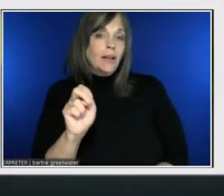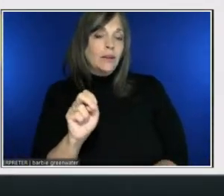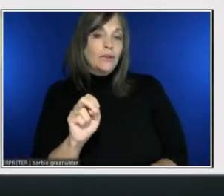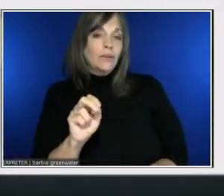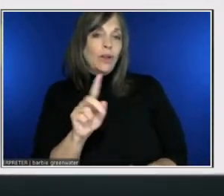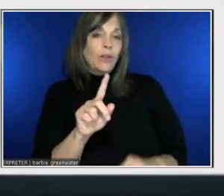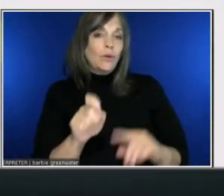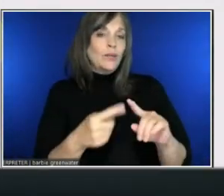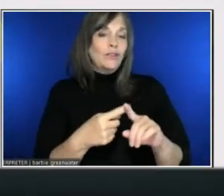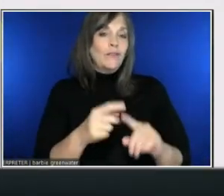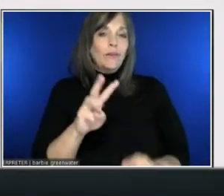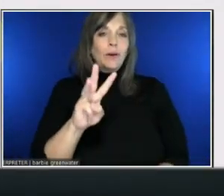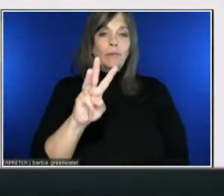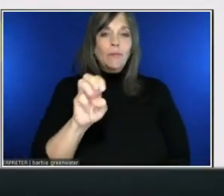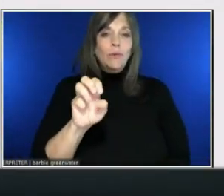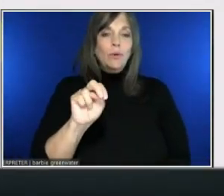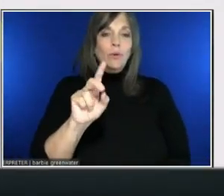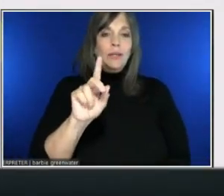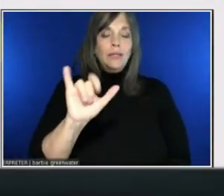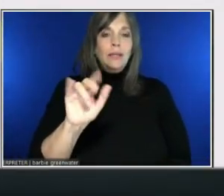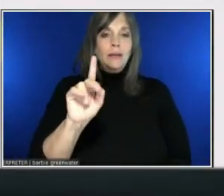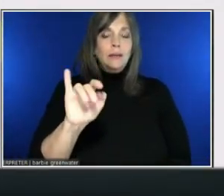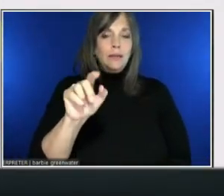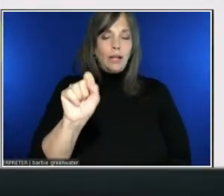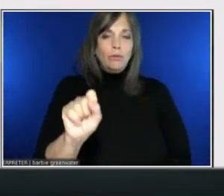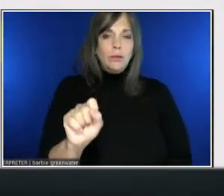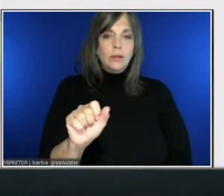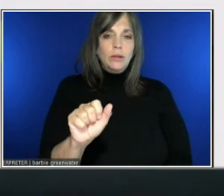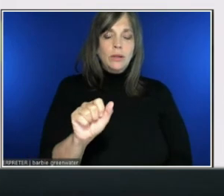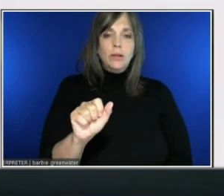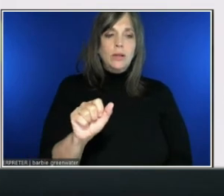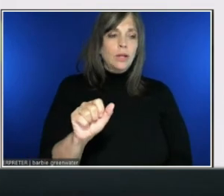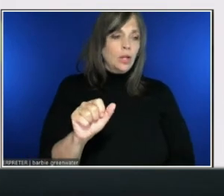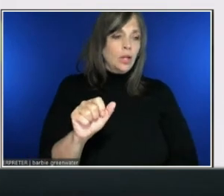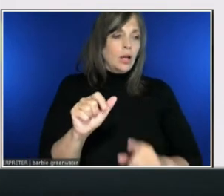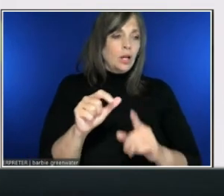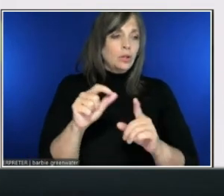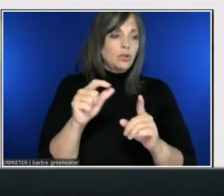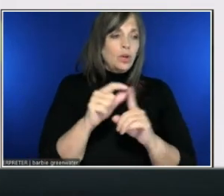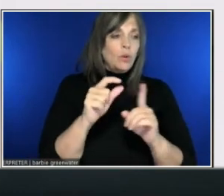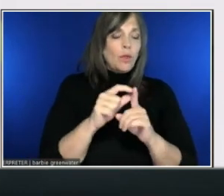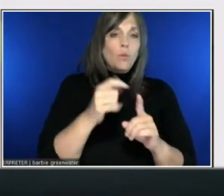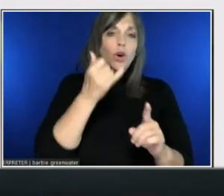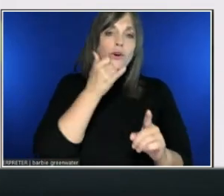Do you know what the word error rate is for your project?